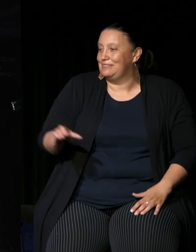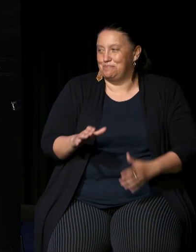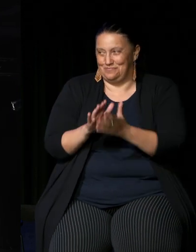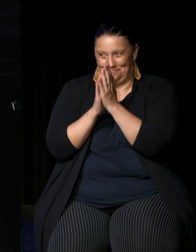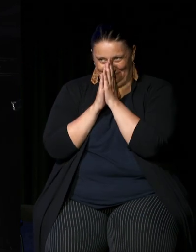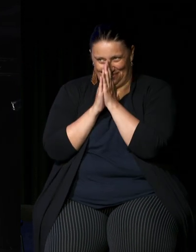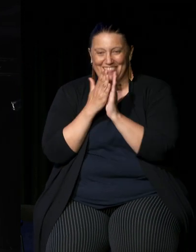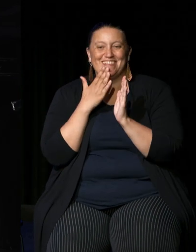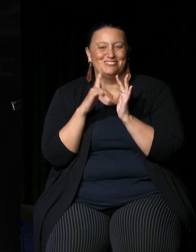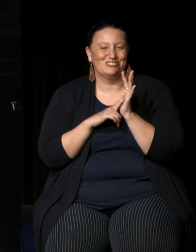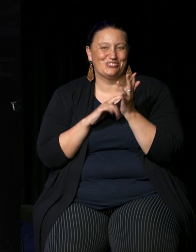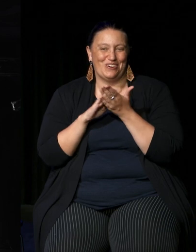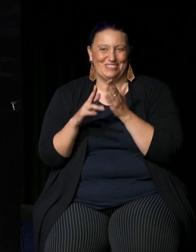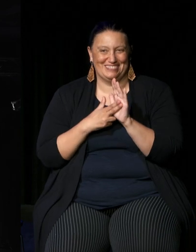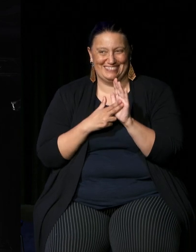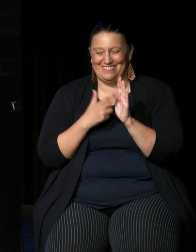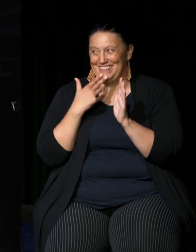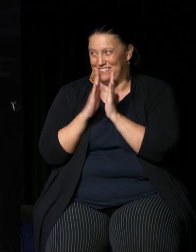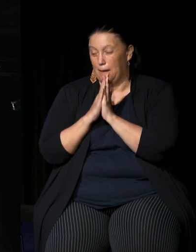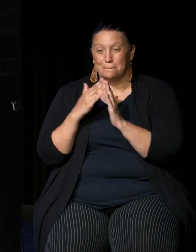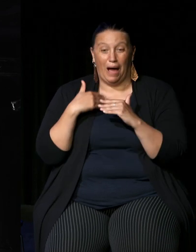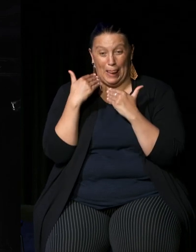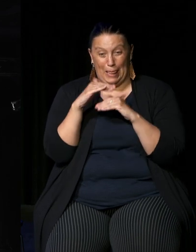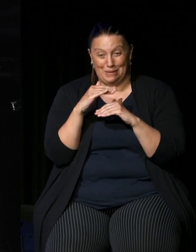um his friend of mine because I have limited capacity to explain these things